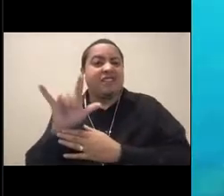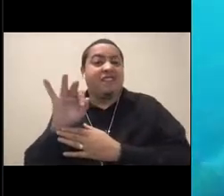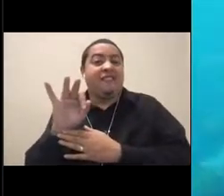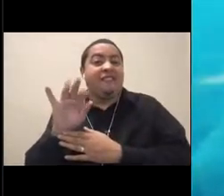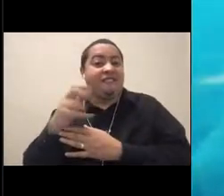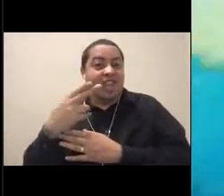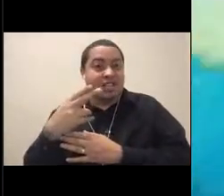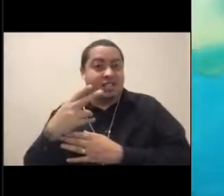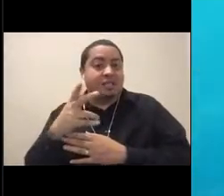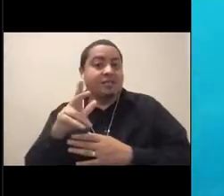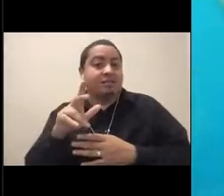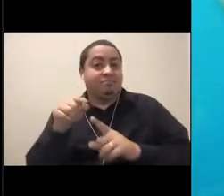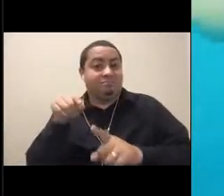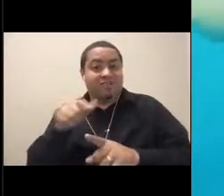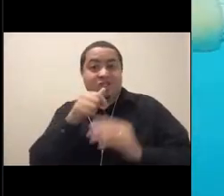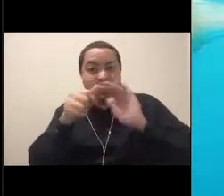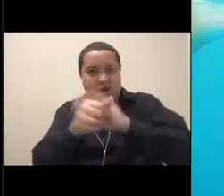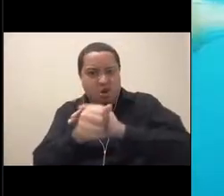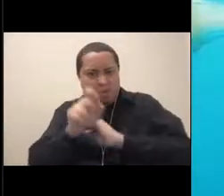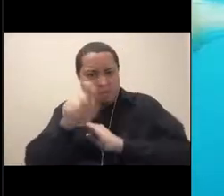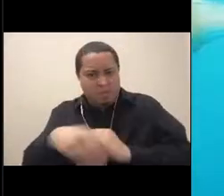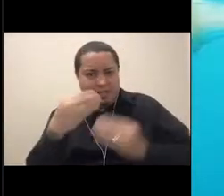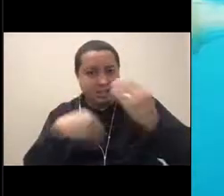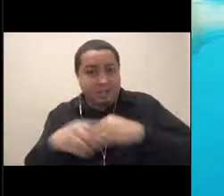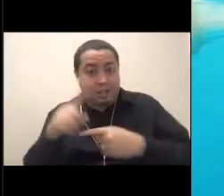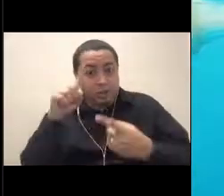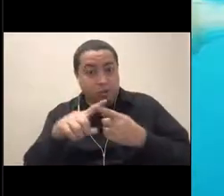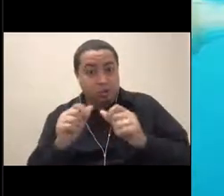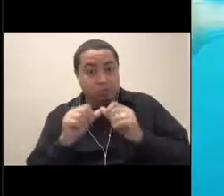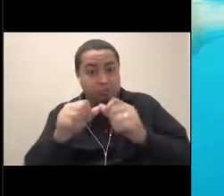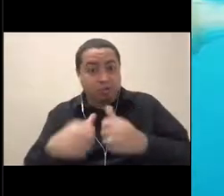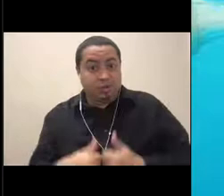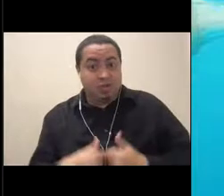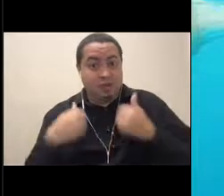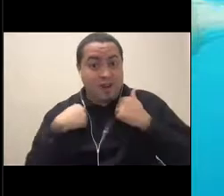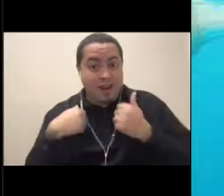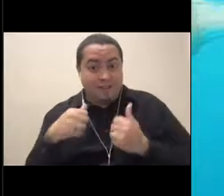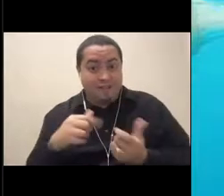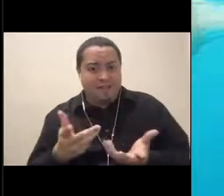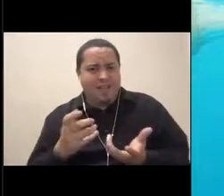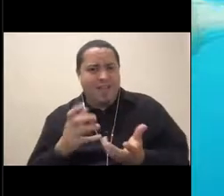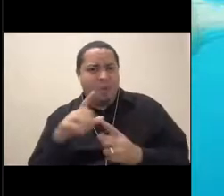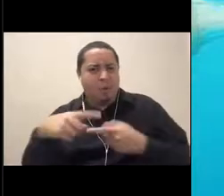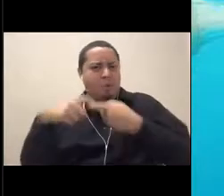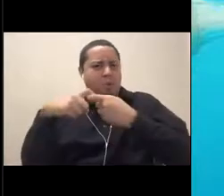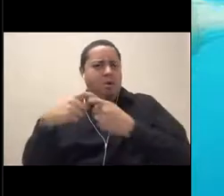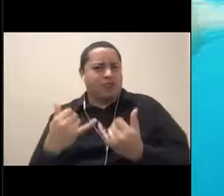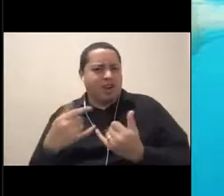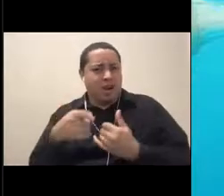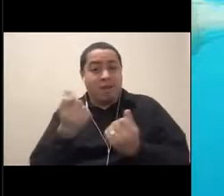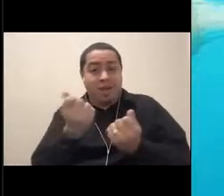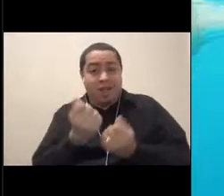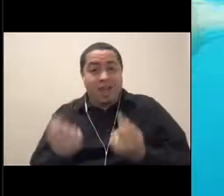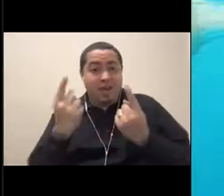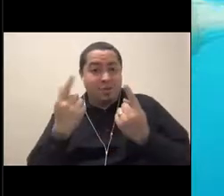every day in order to survive? I'm going to pause right here with this beautiful shot. And Nicole, maybe you can help. If anybody has entered into that chat,